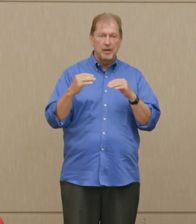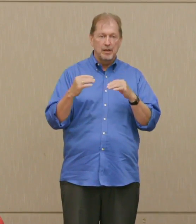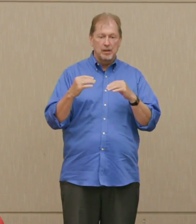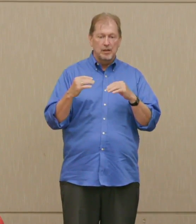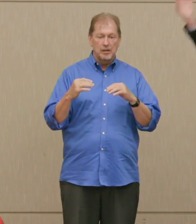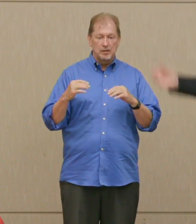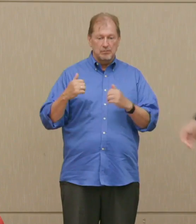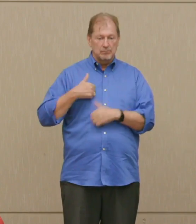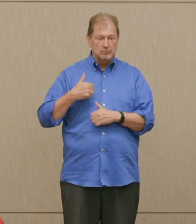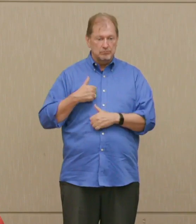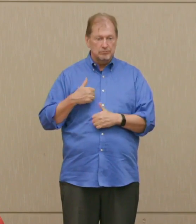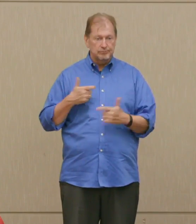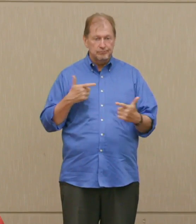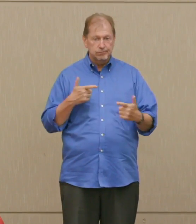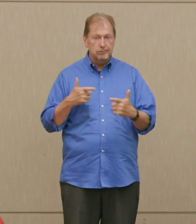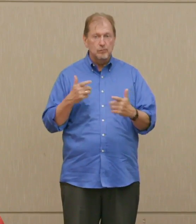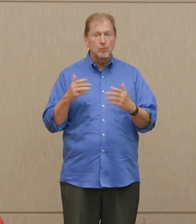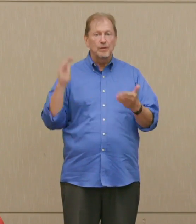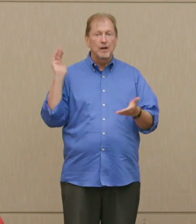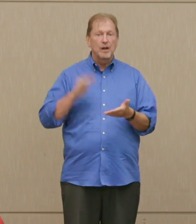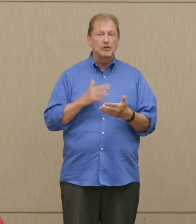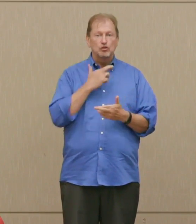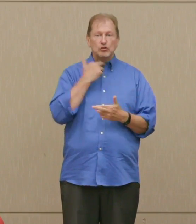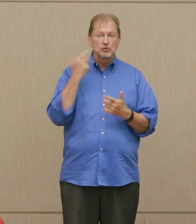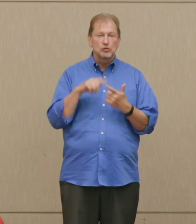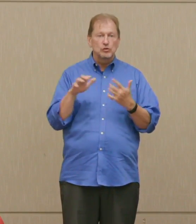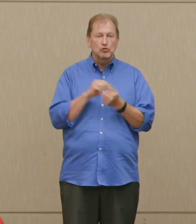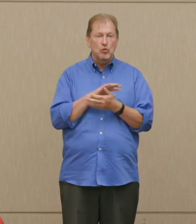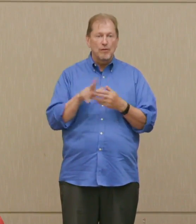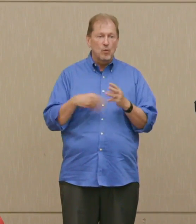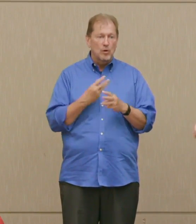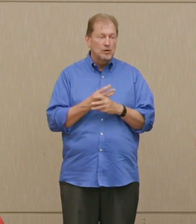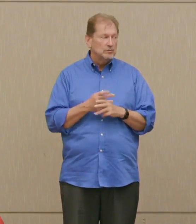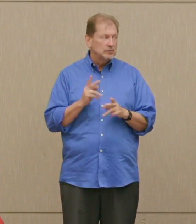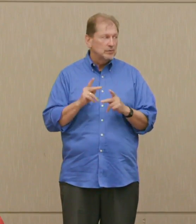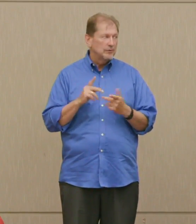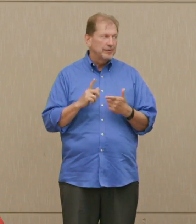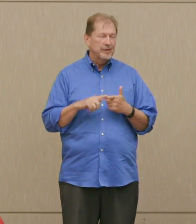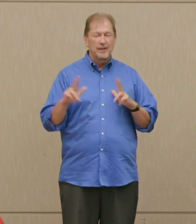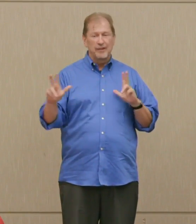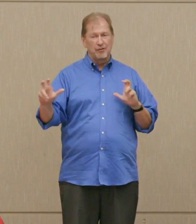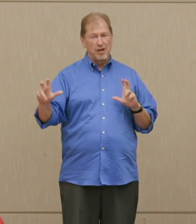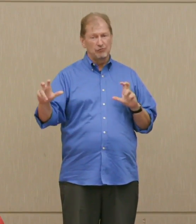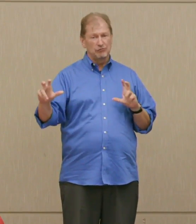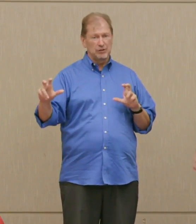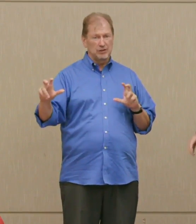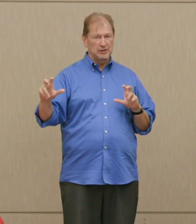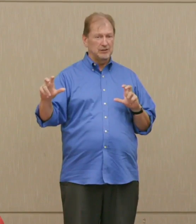the risk of destroying everything? 300 weapons, it shouldn't be any higher.